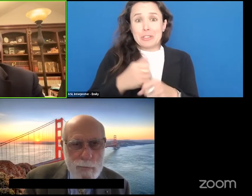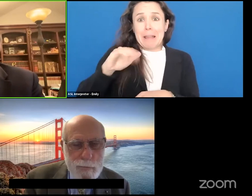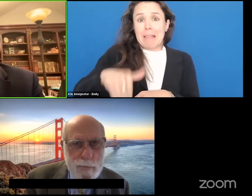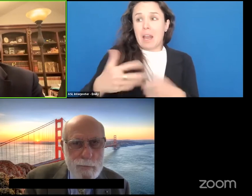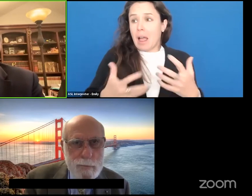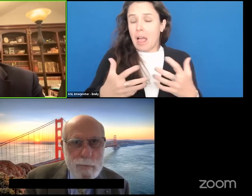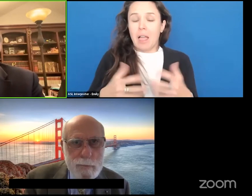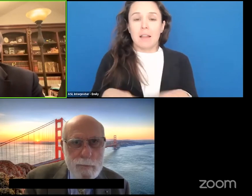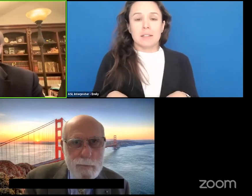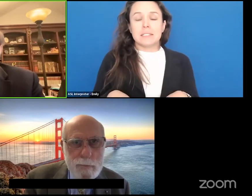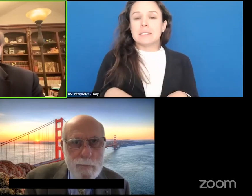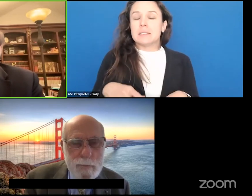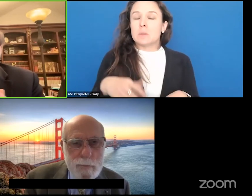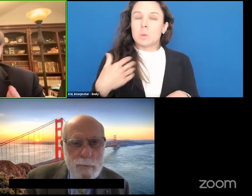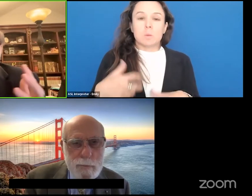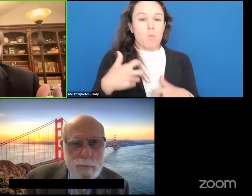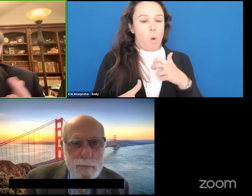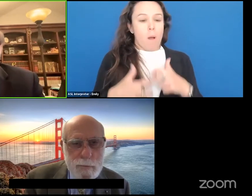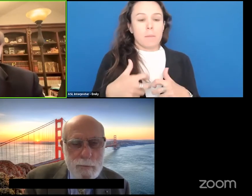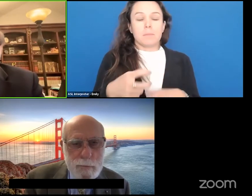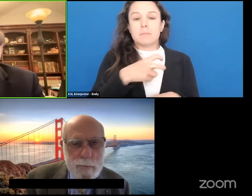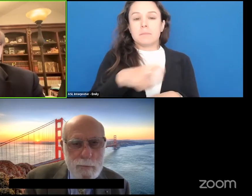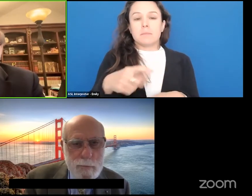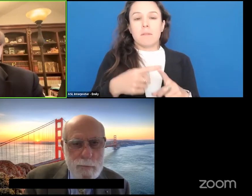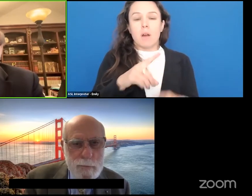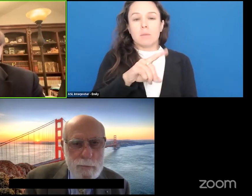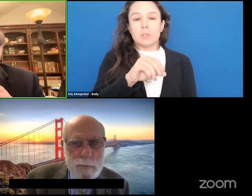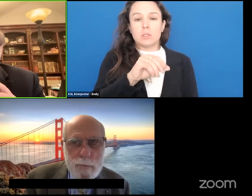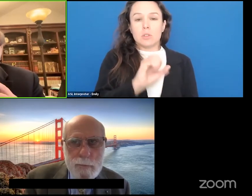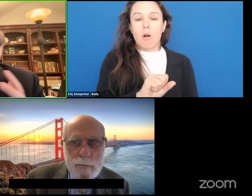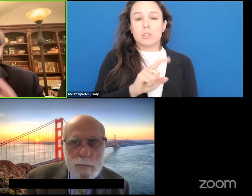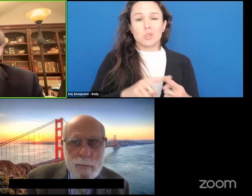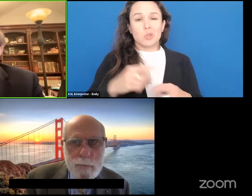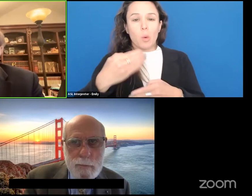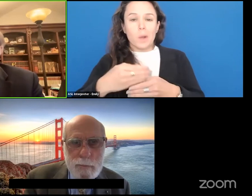When we switched from DOS to a windowing device -- windowing -- windowing interface I should